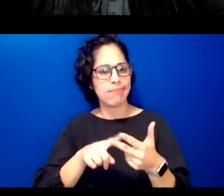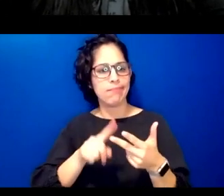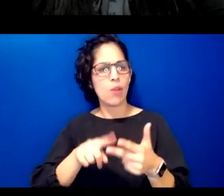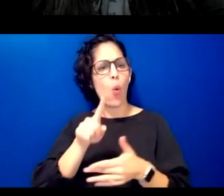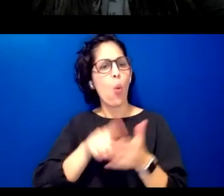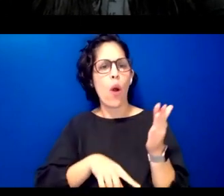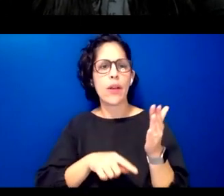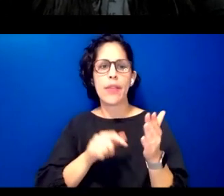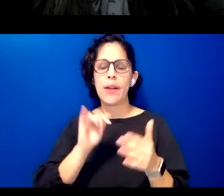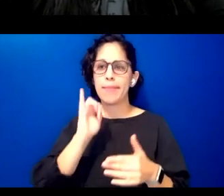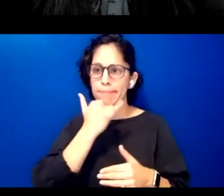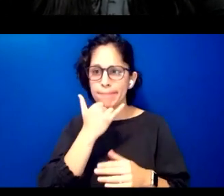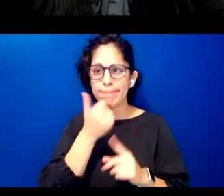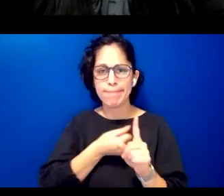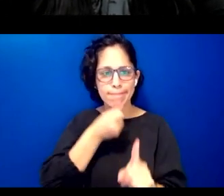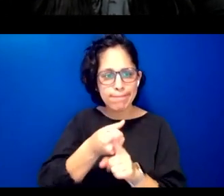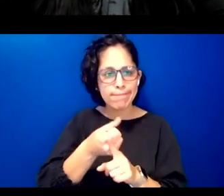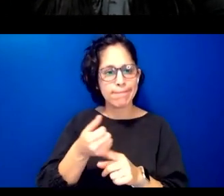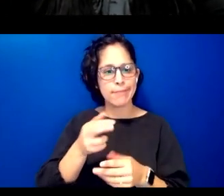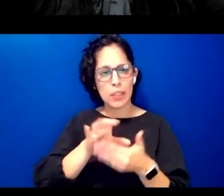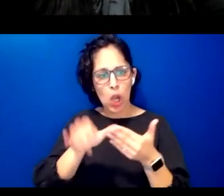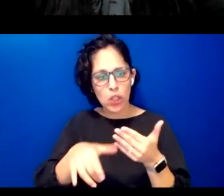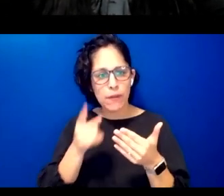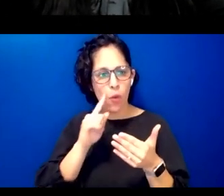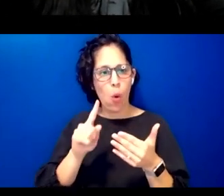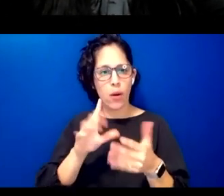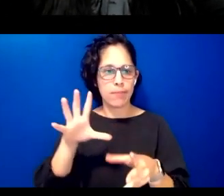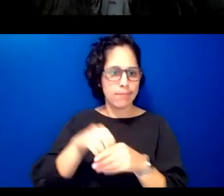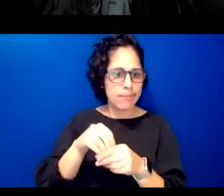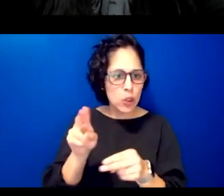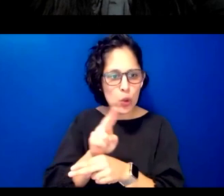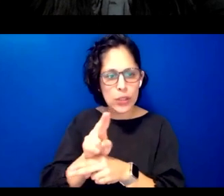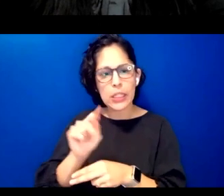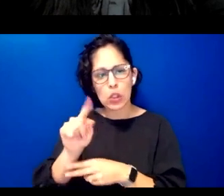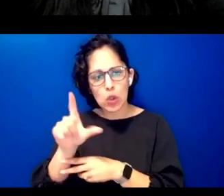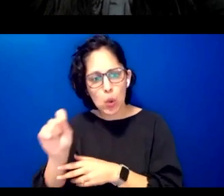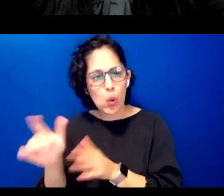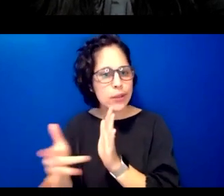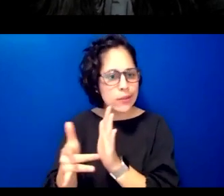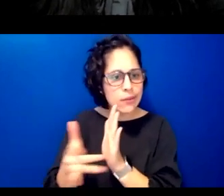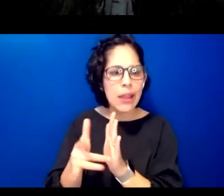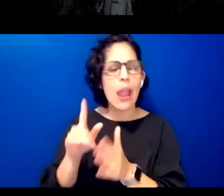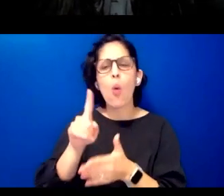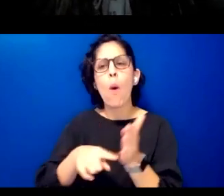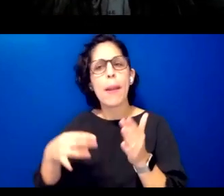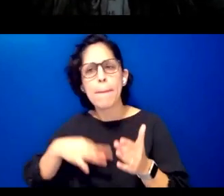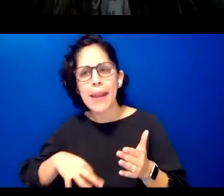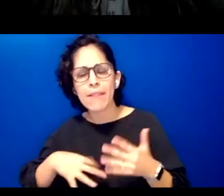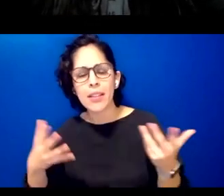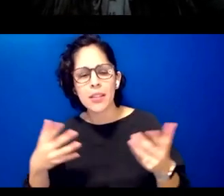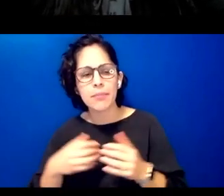of engaging with digital tools and technology and what are the benefits in what ways are